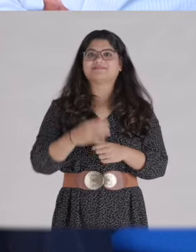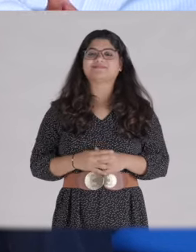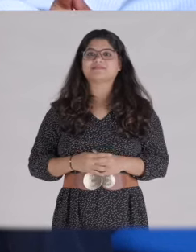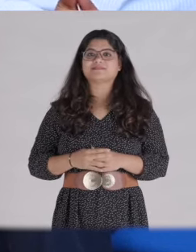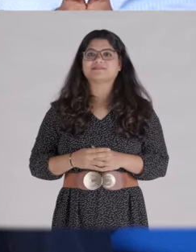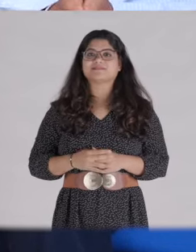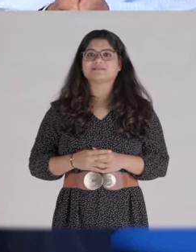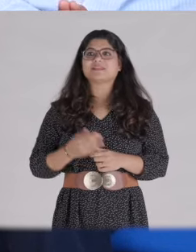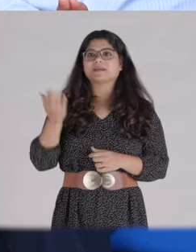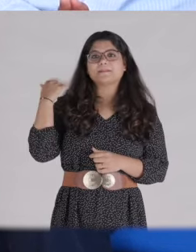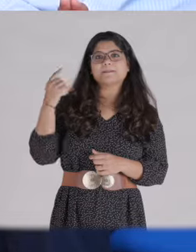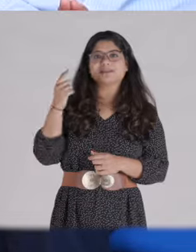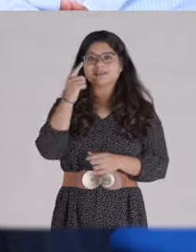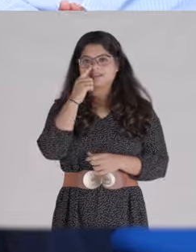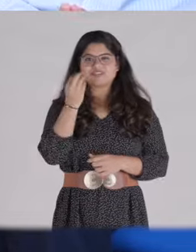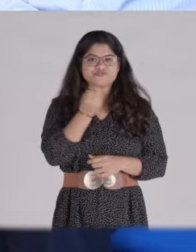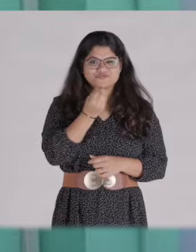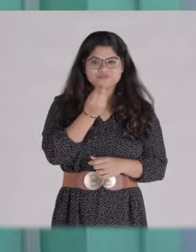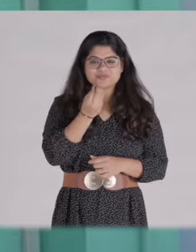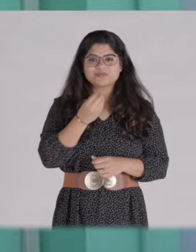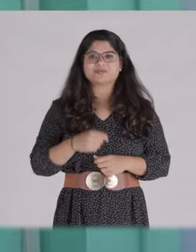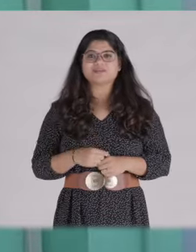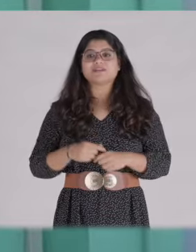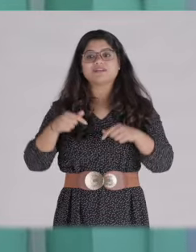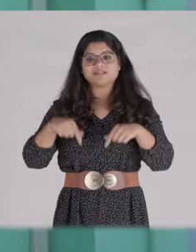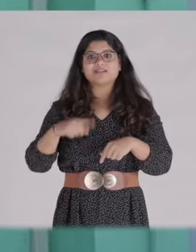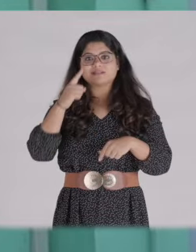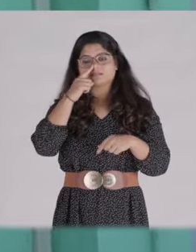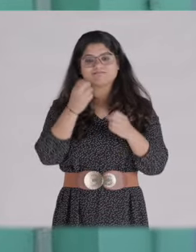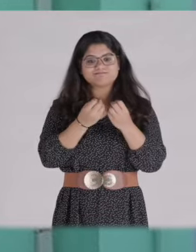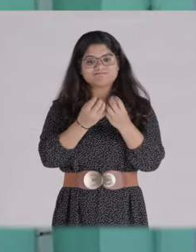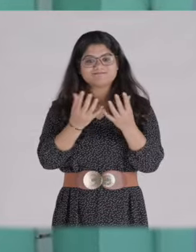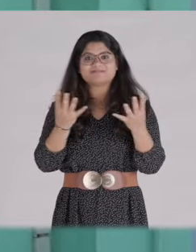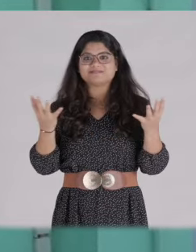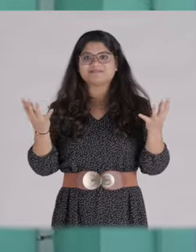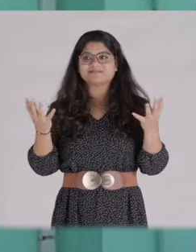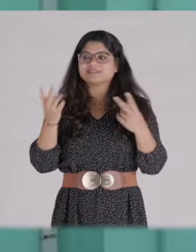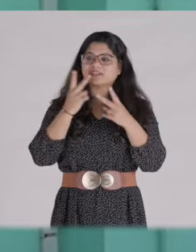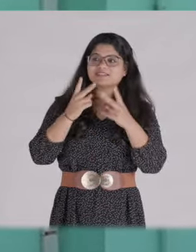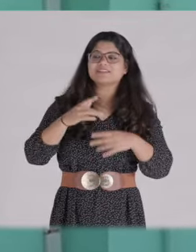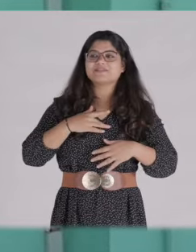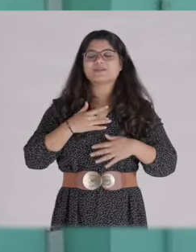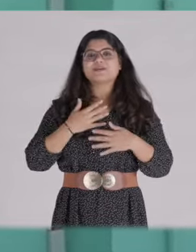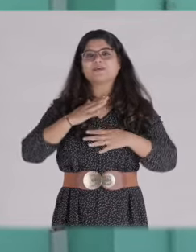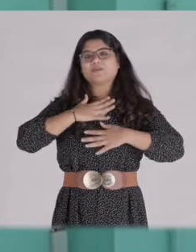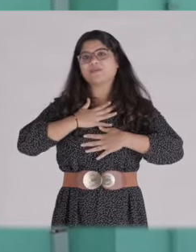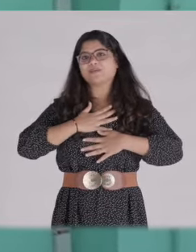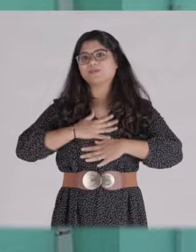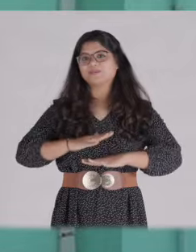There were fewer of us before, but now there are many of us. It is very comforting.